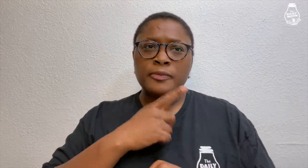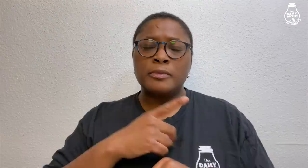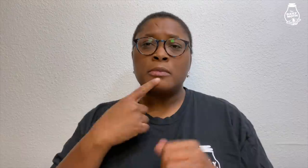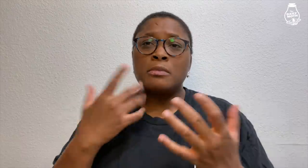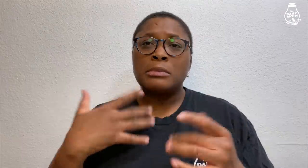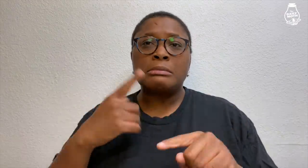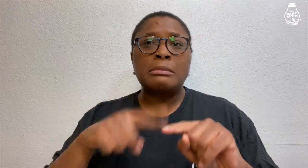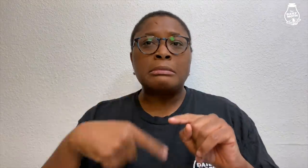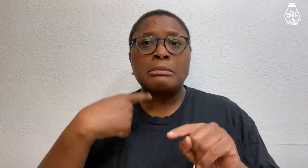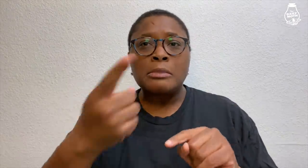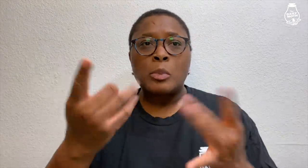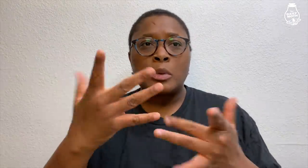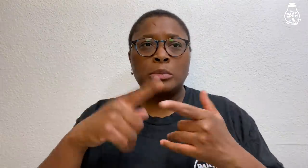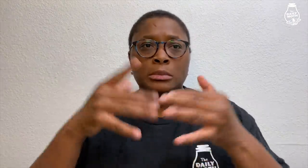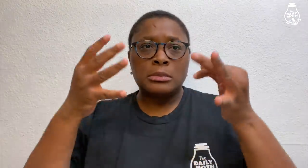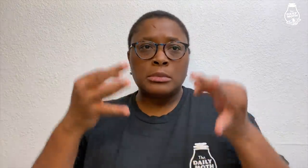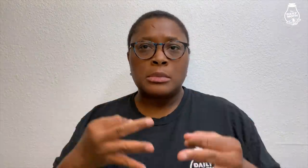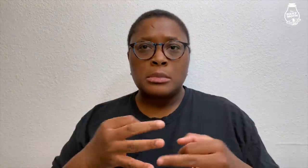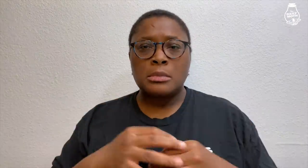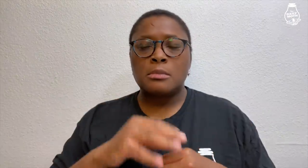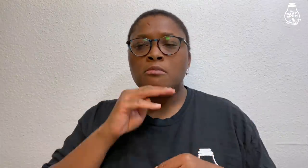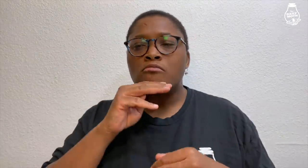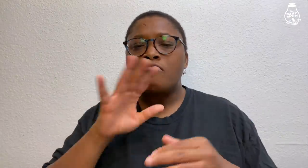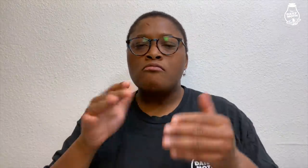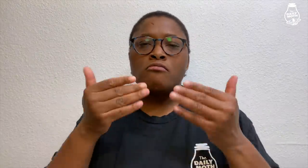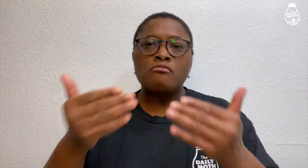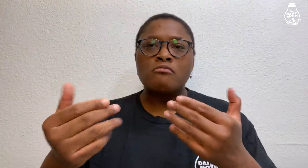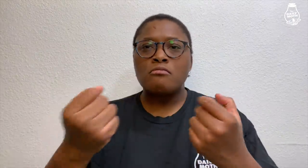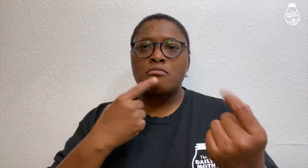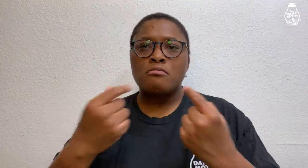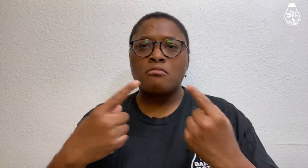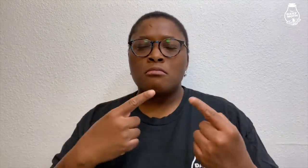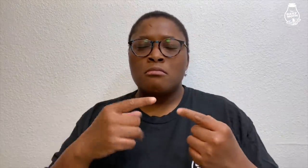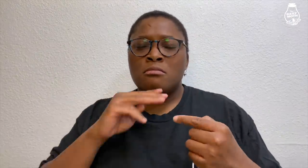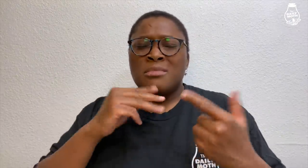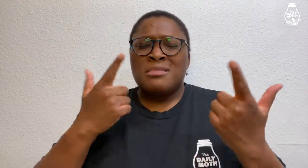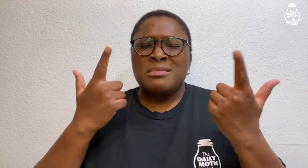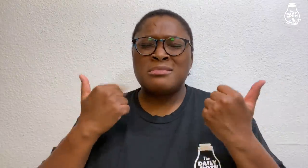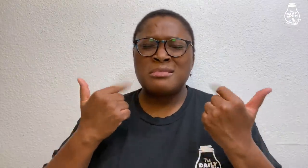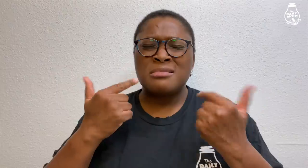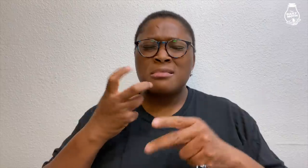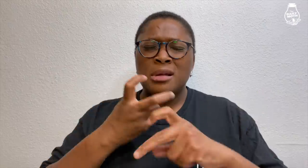The detective says "I can't tell you what to decide." Mavrick tells them to go ahead and question him.